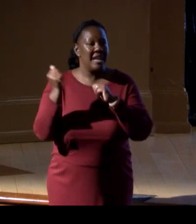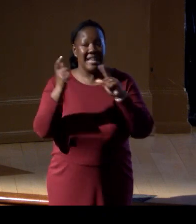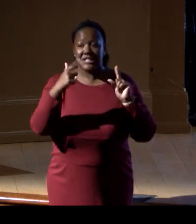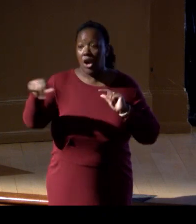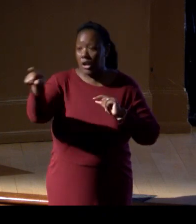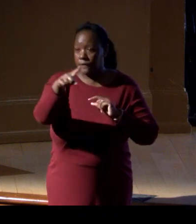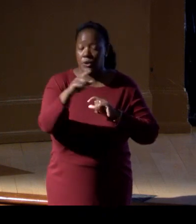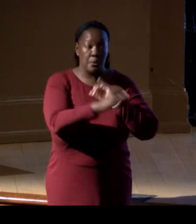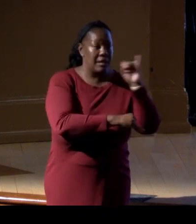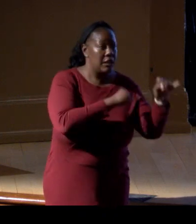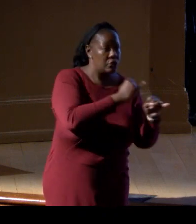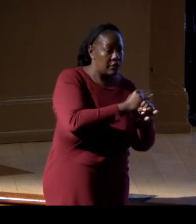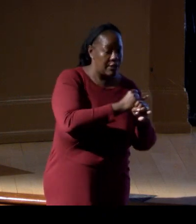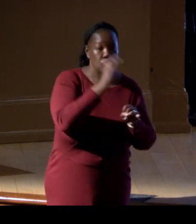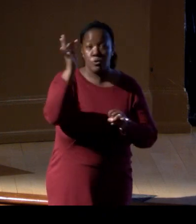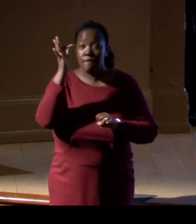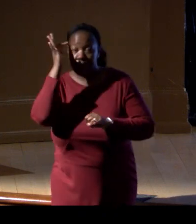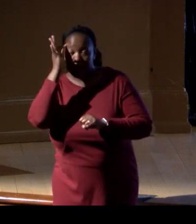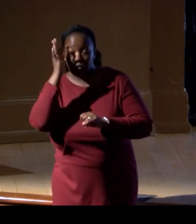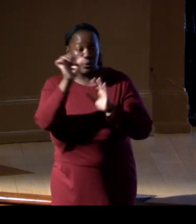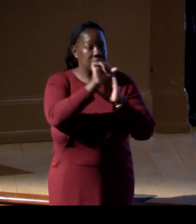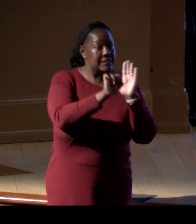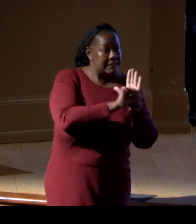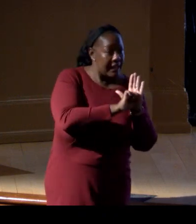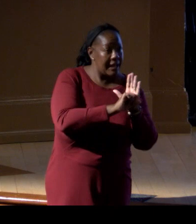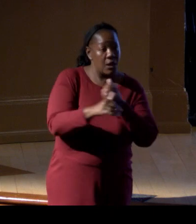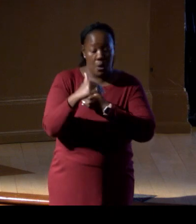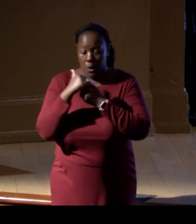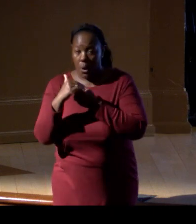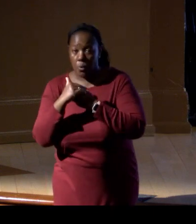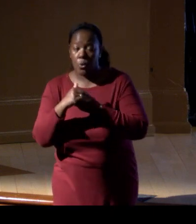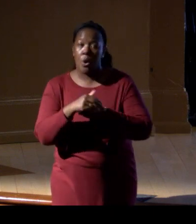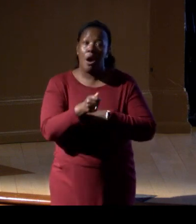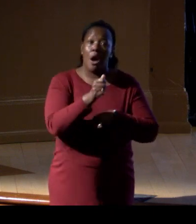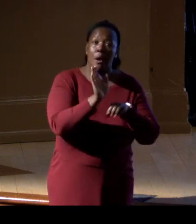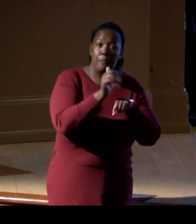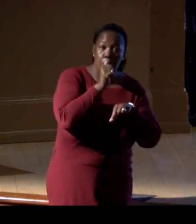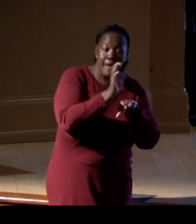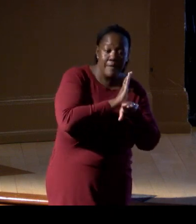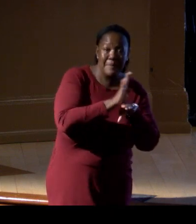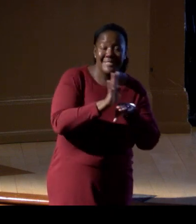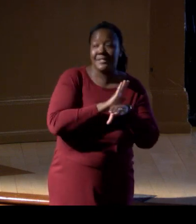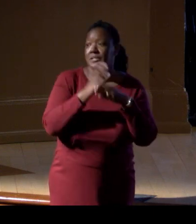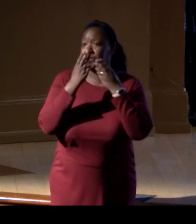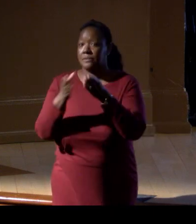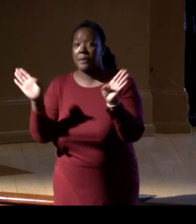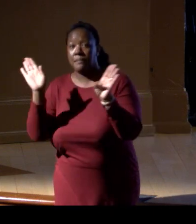and local partners, the public and private entities that will use our collections to build out